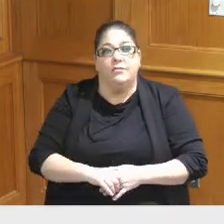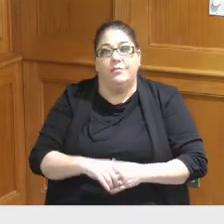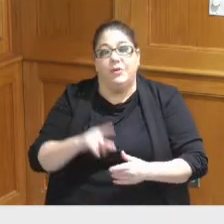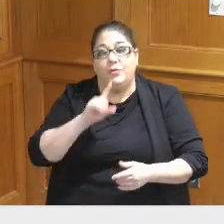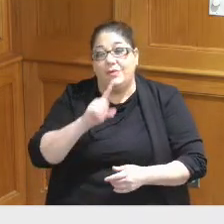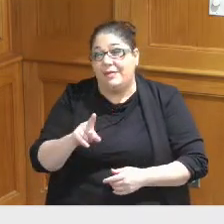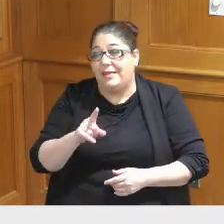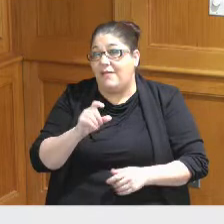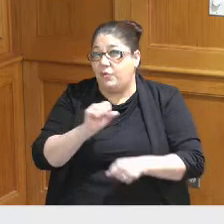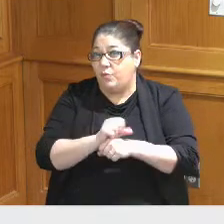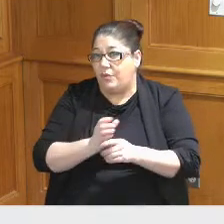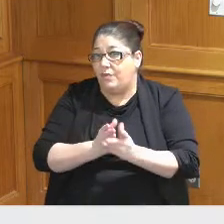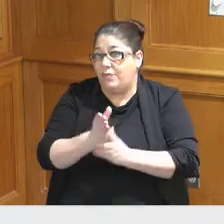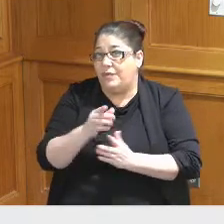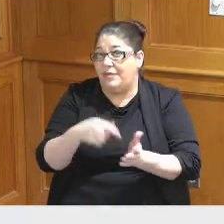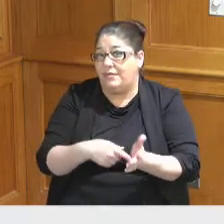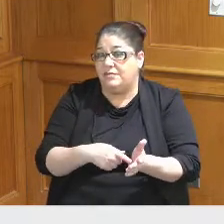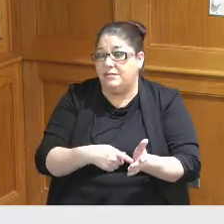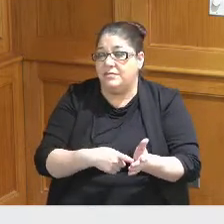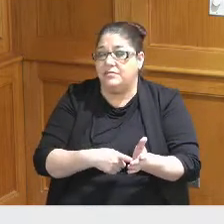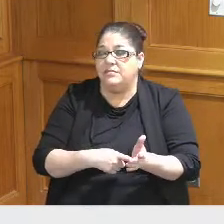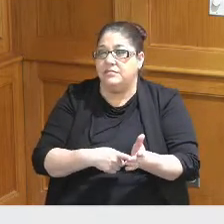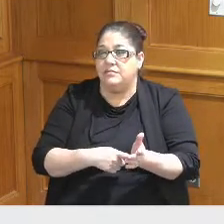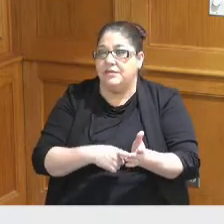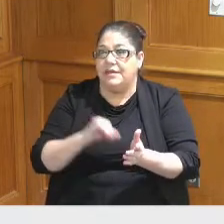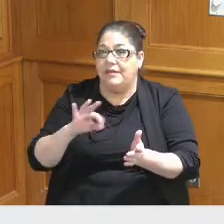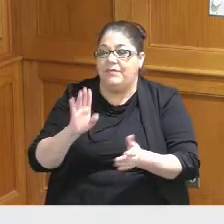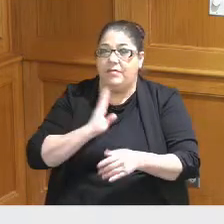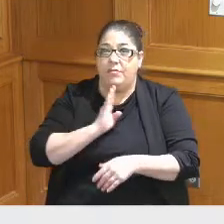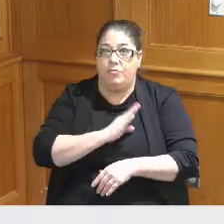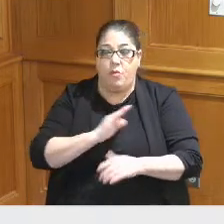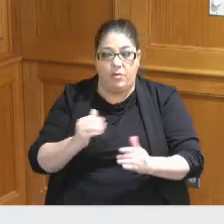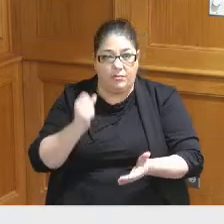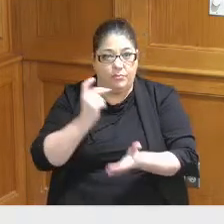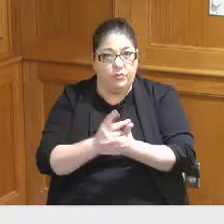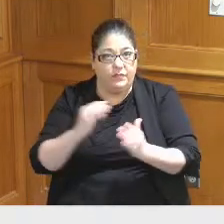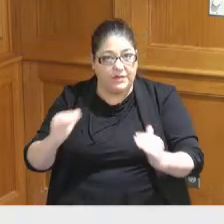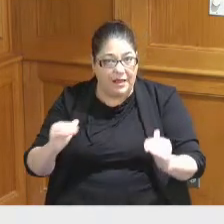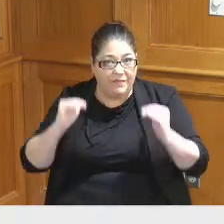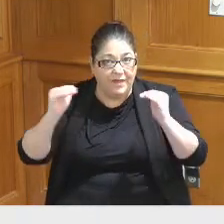assuming that the the Board Advance is this we would have to sit down and think through